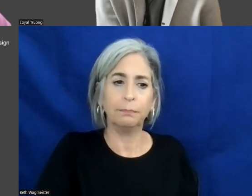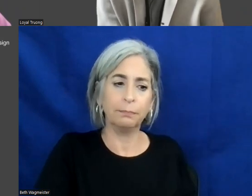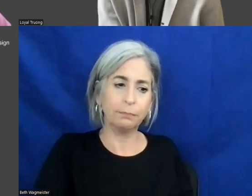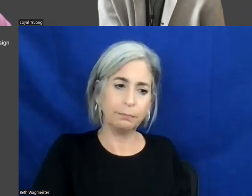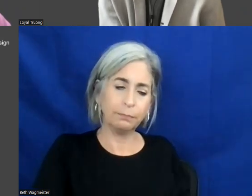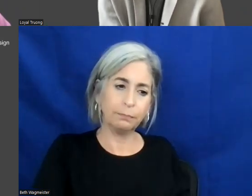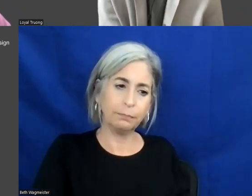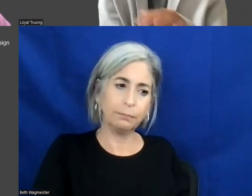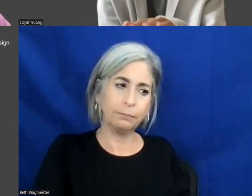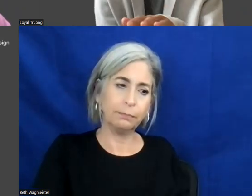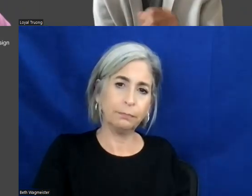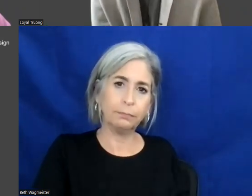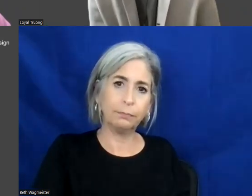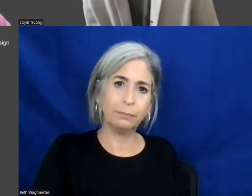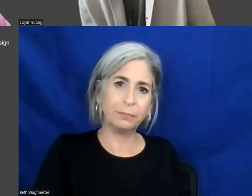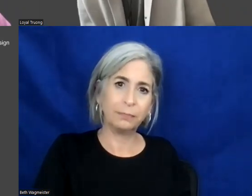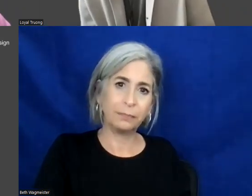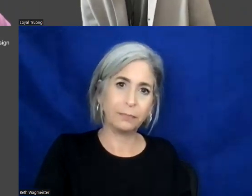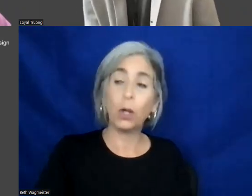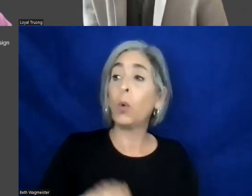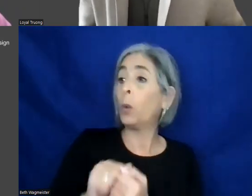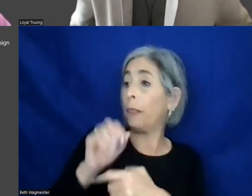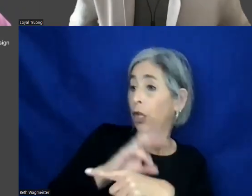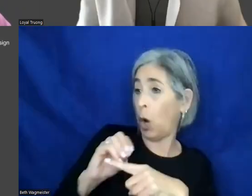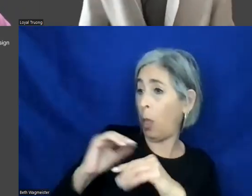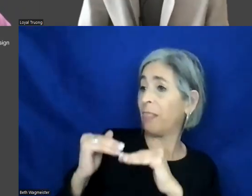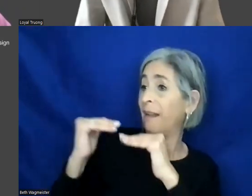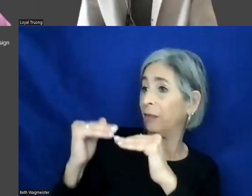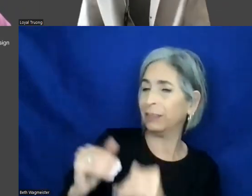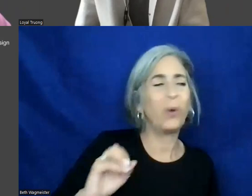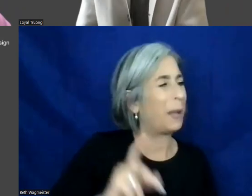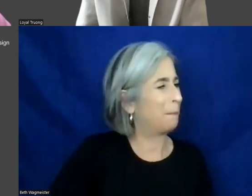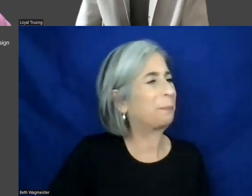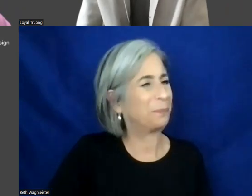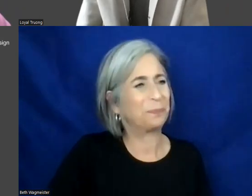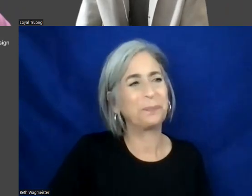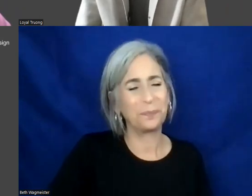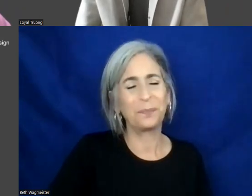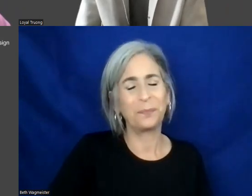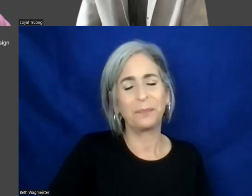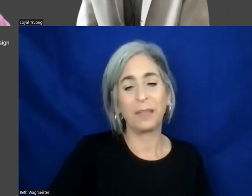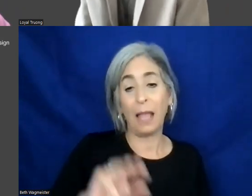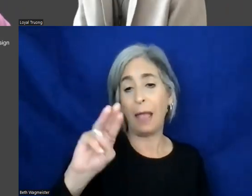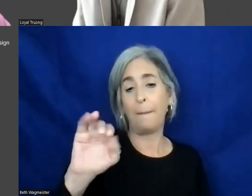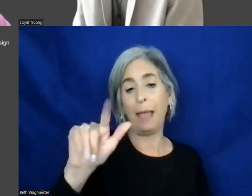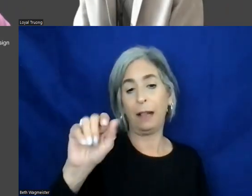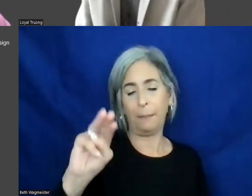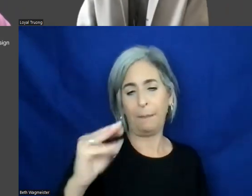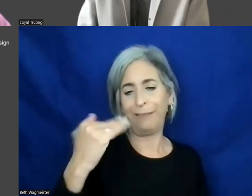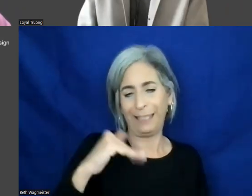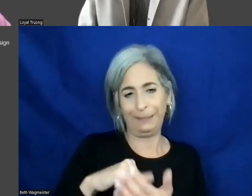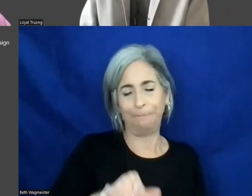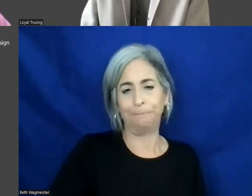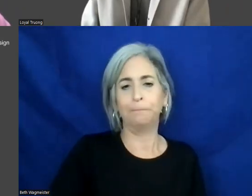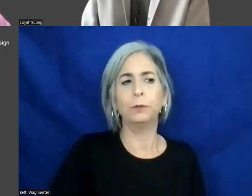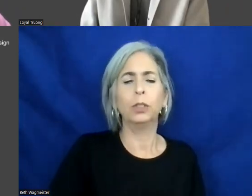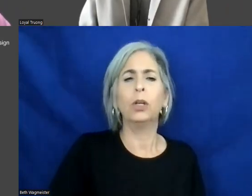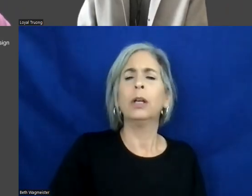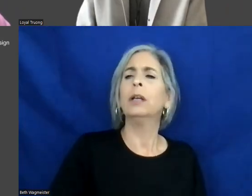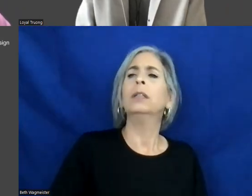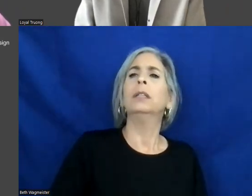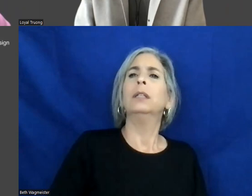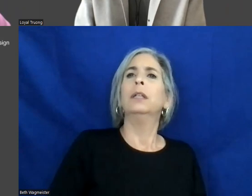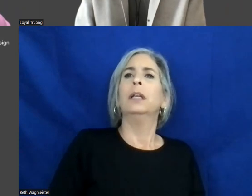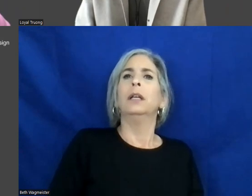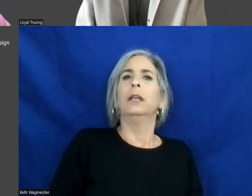We have another question. One of the major challenges for